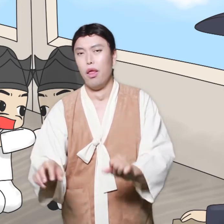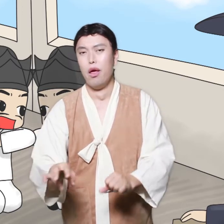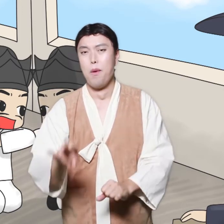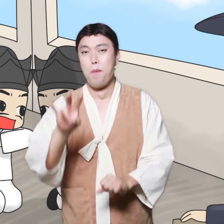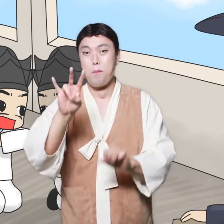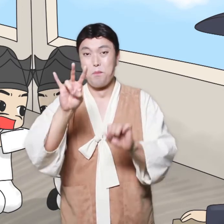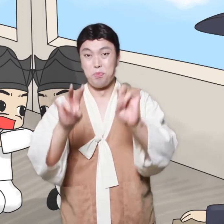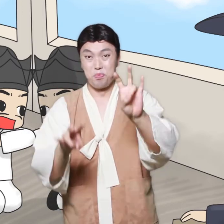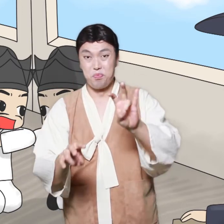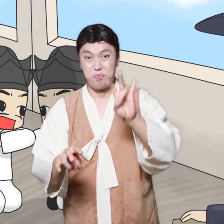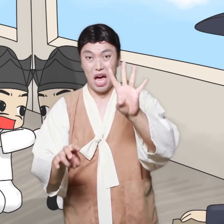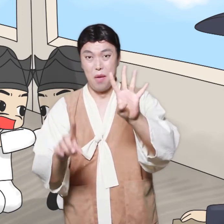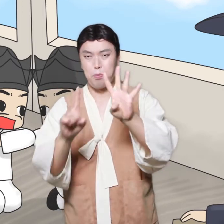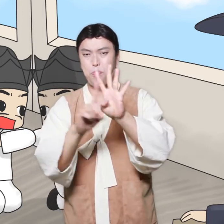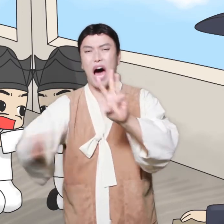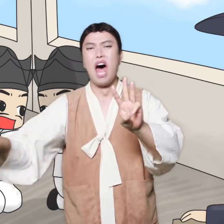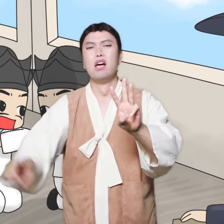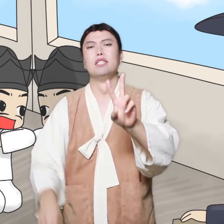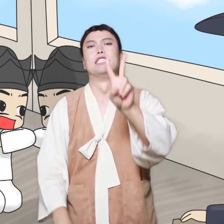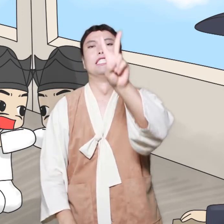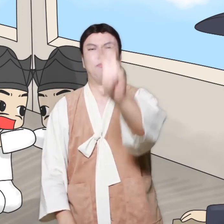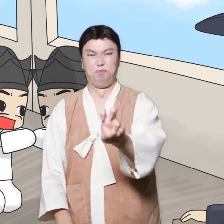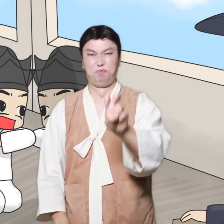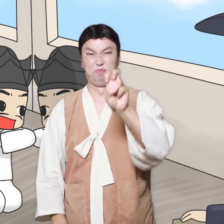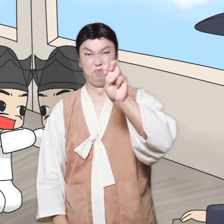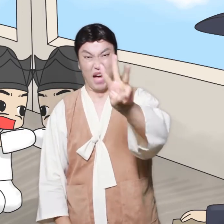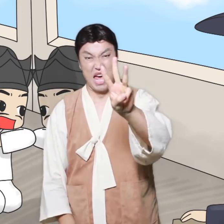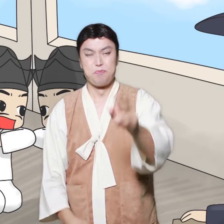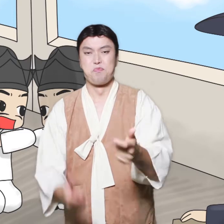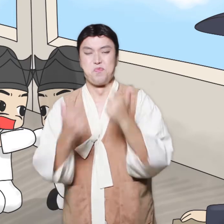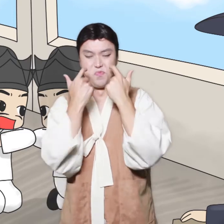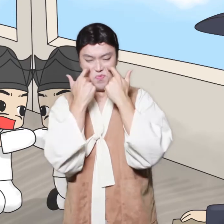Then he said a fake stronghold.